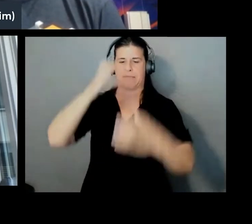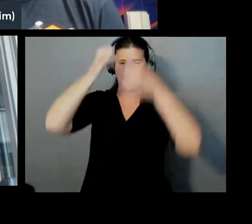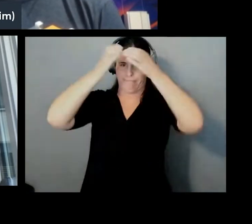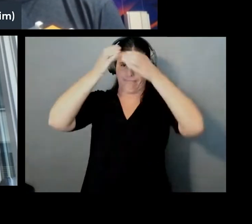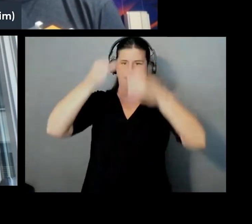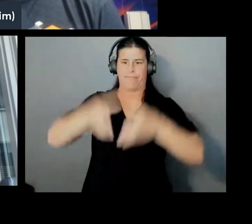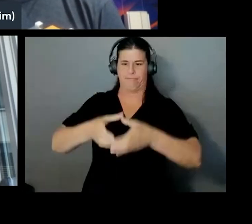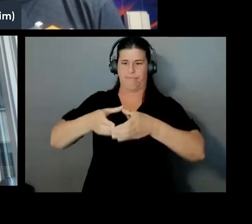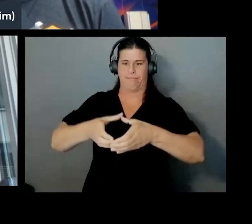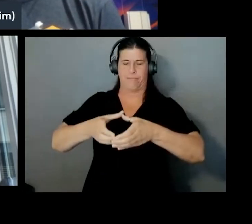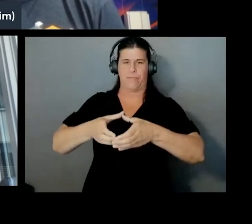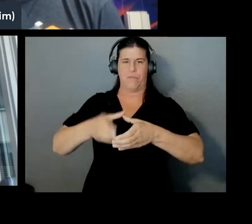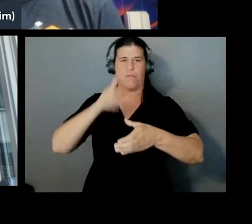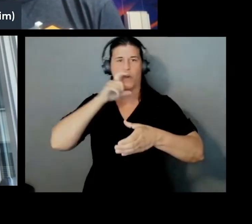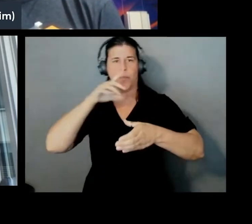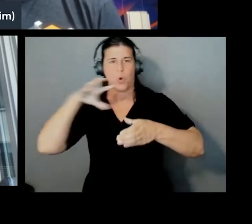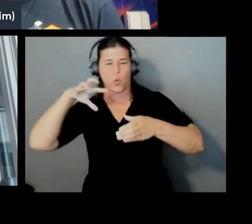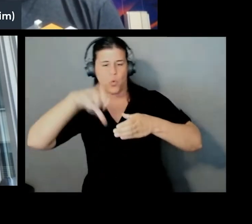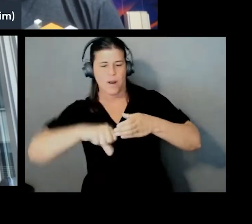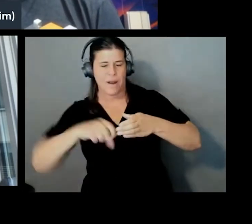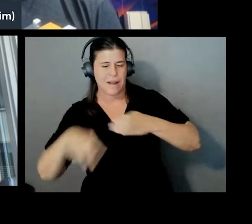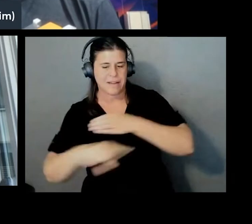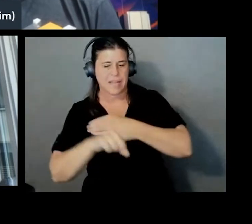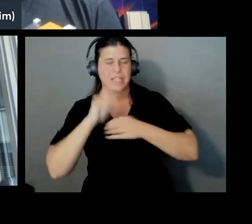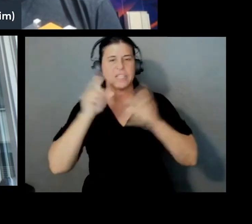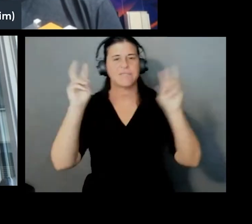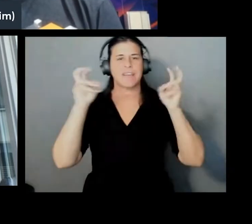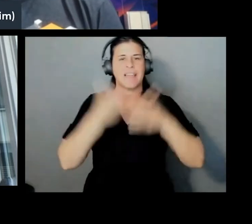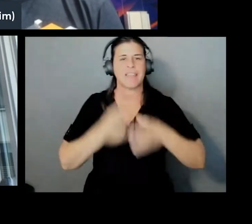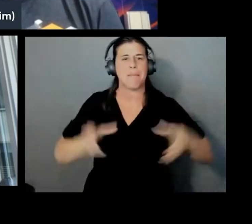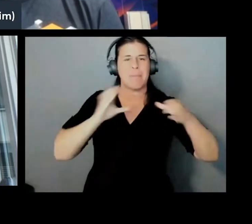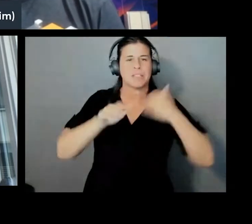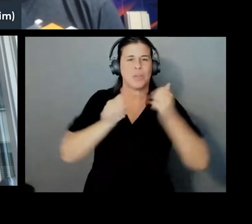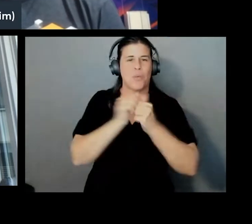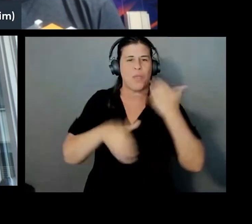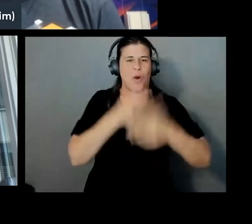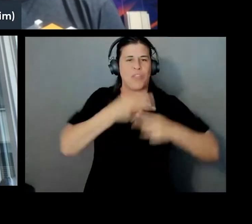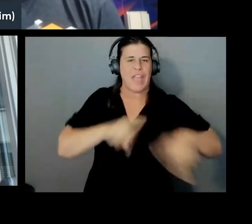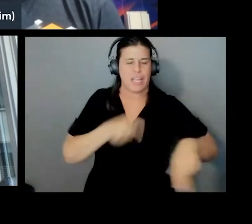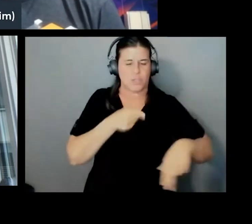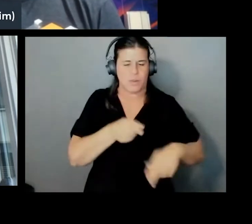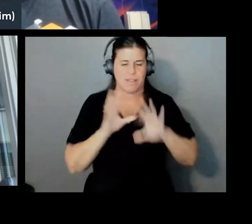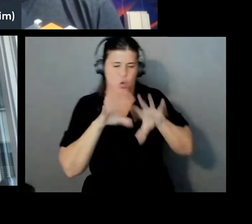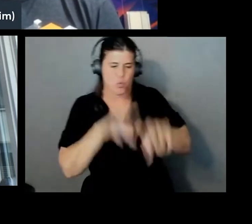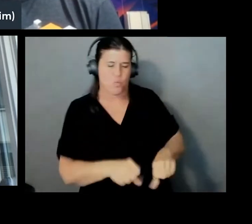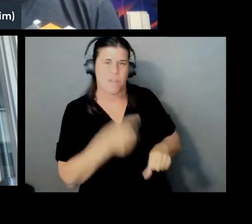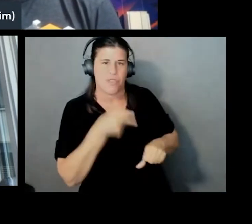it's the basket with all the eggs, right? And so a bunch of us in the security industry